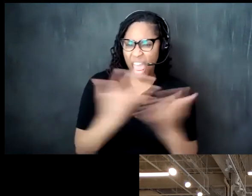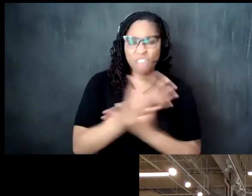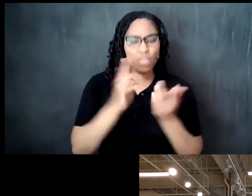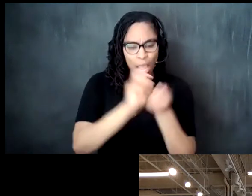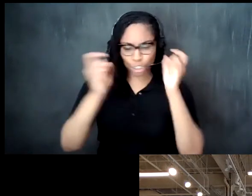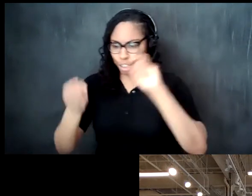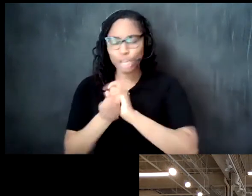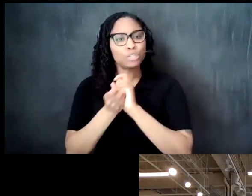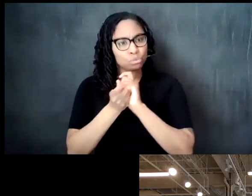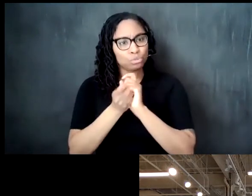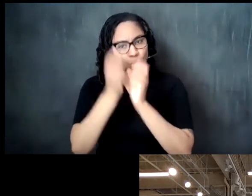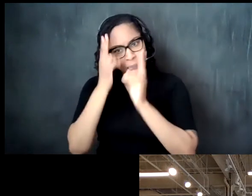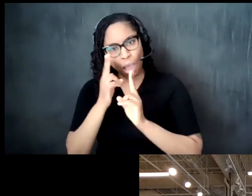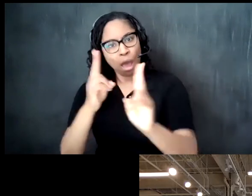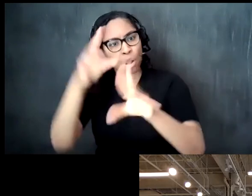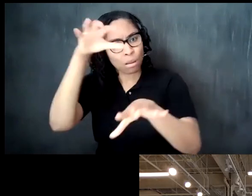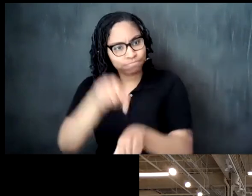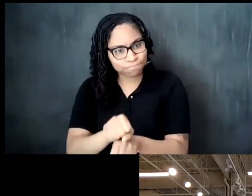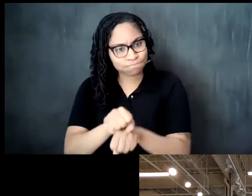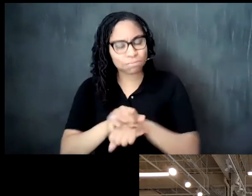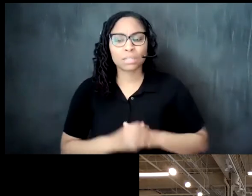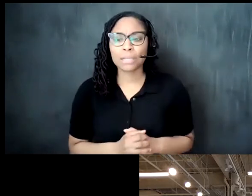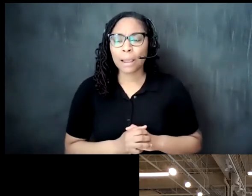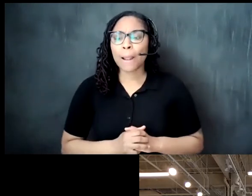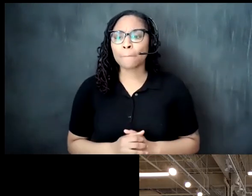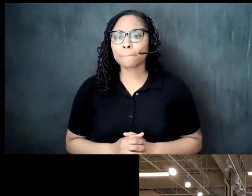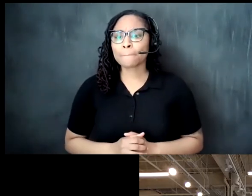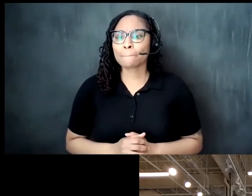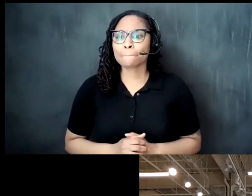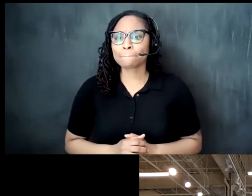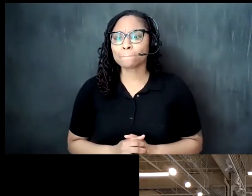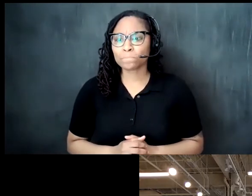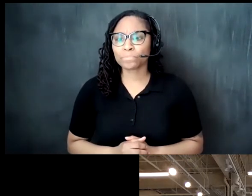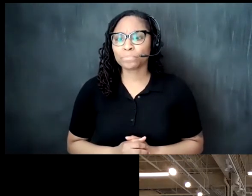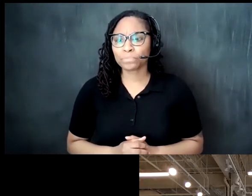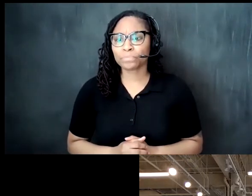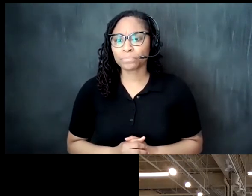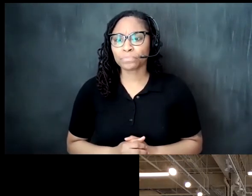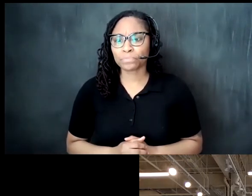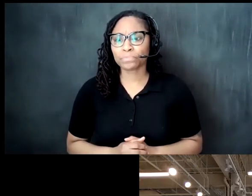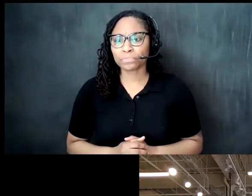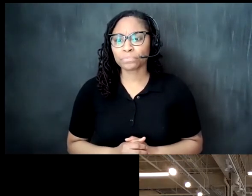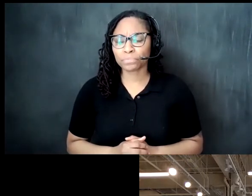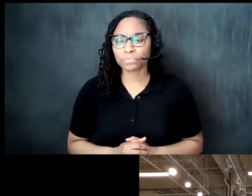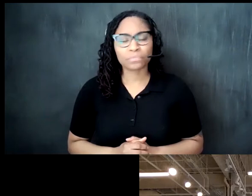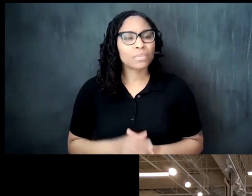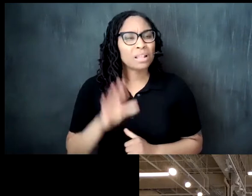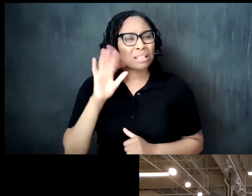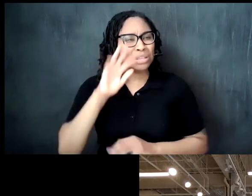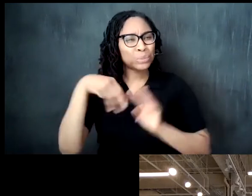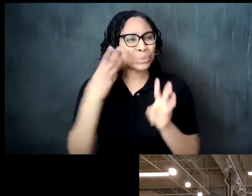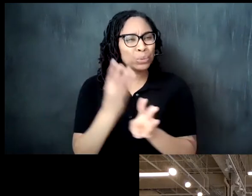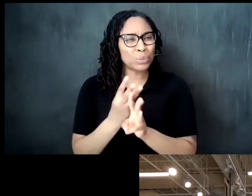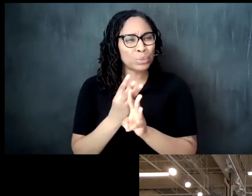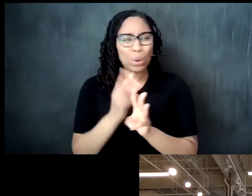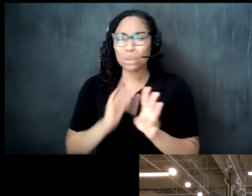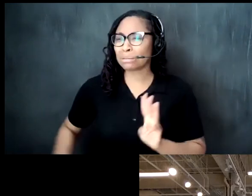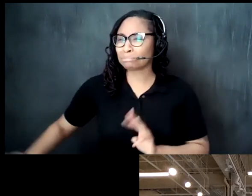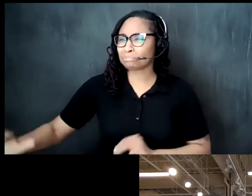there are too many uh things in this world that is very serious um i've always found